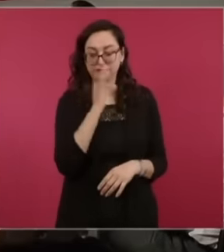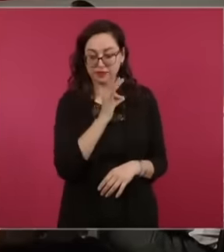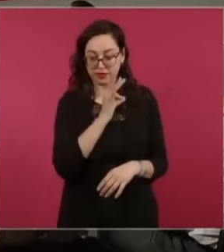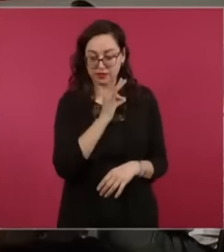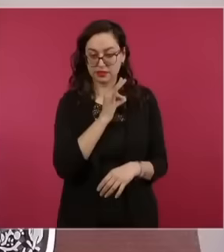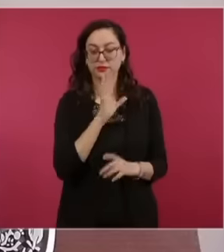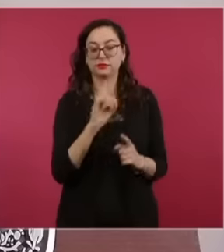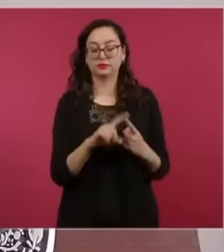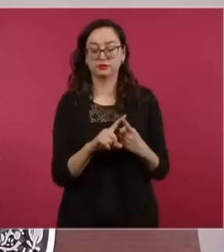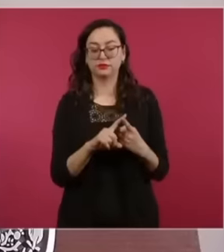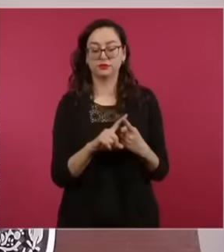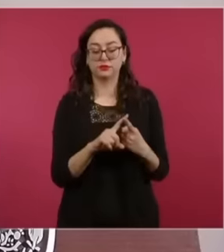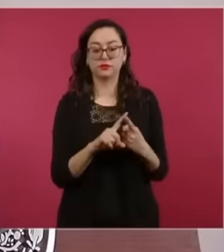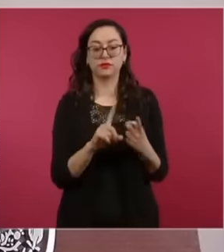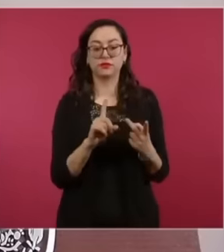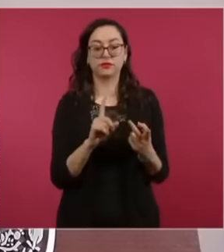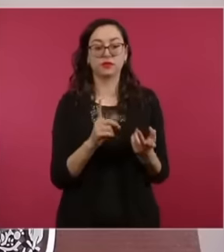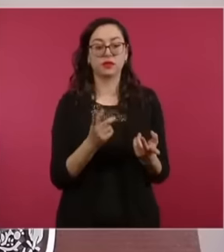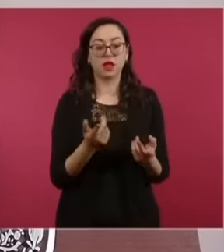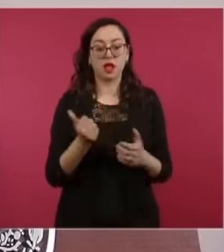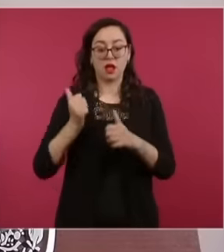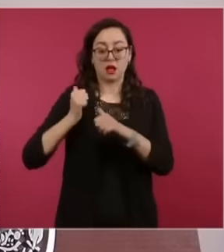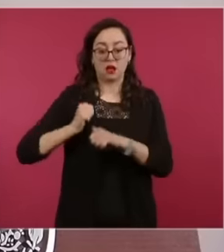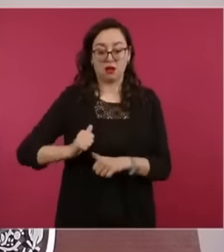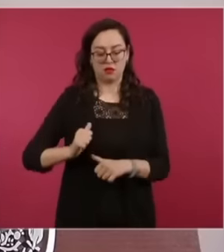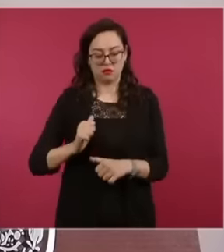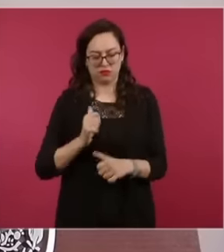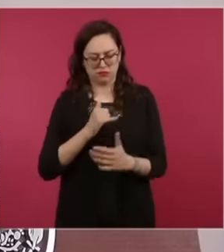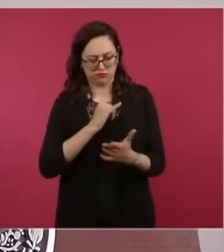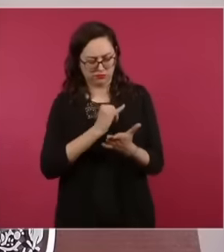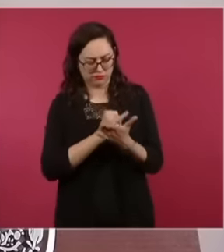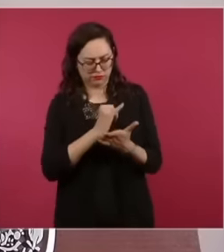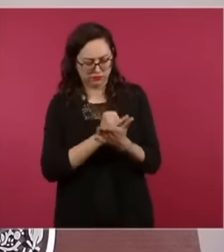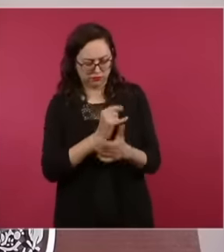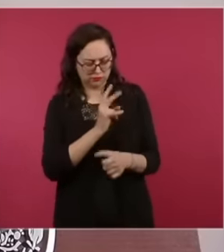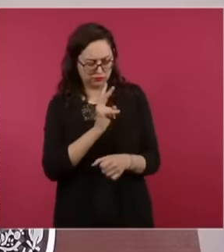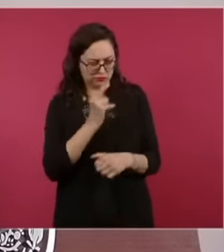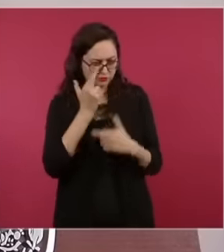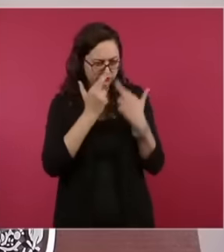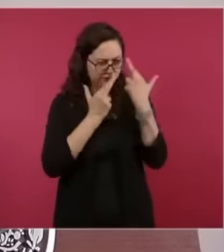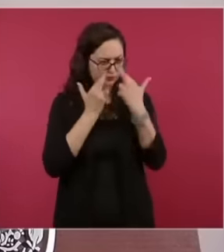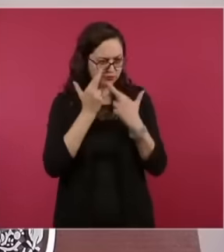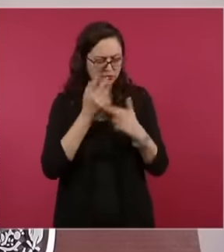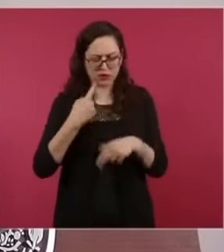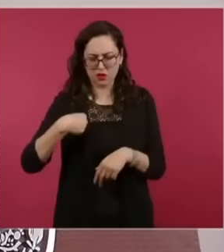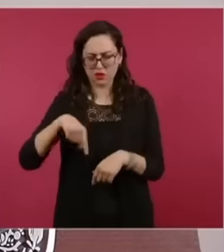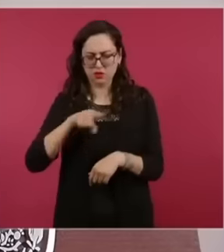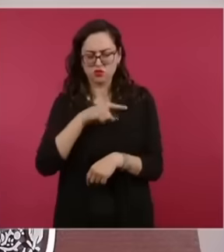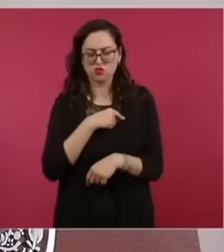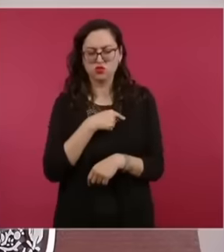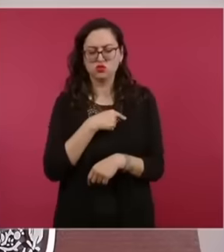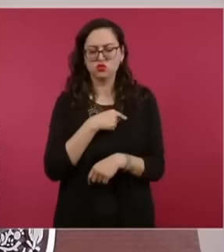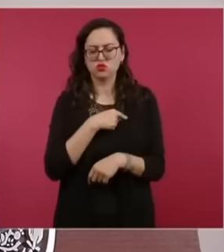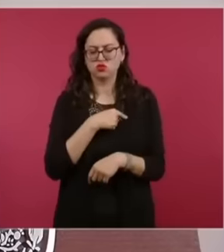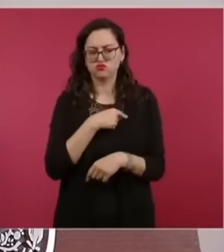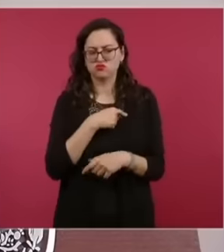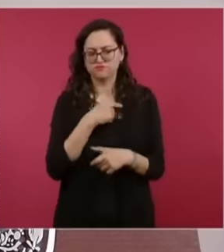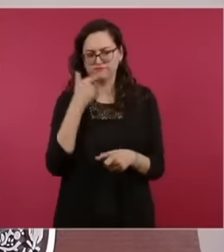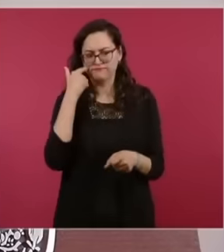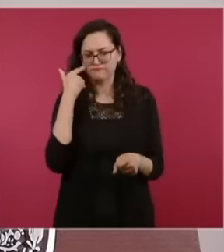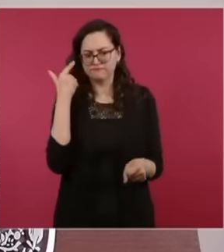that the Tax authorities or the defense that we carry out is evidently to